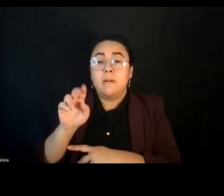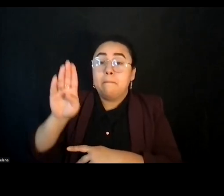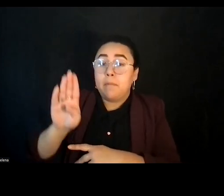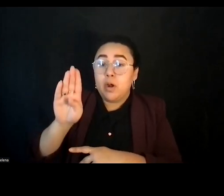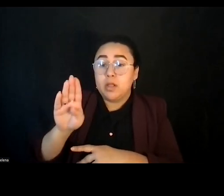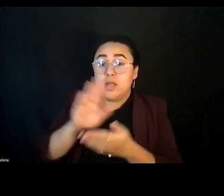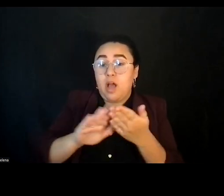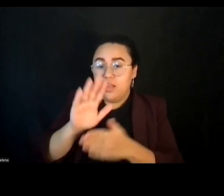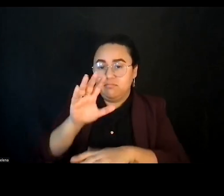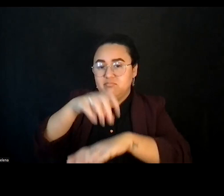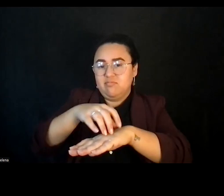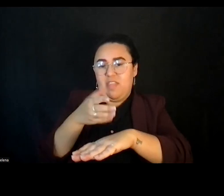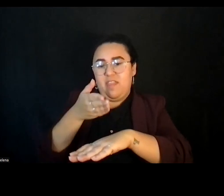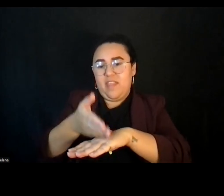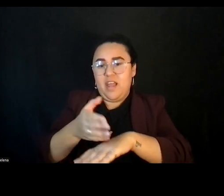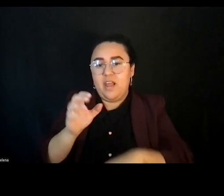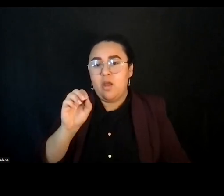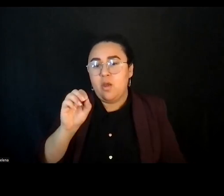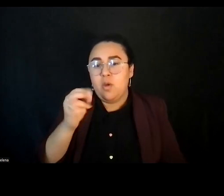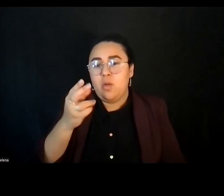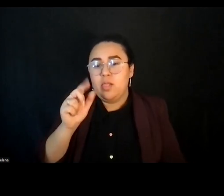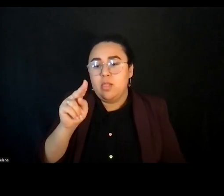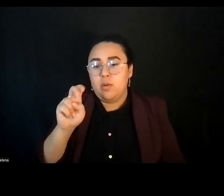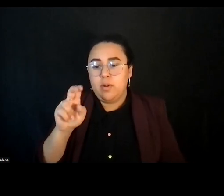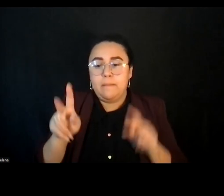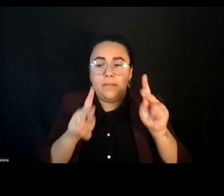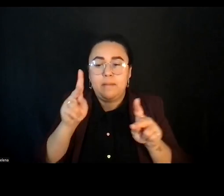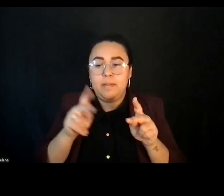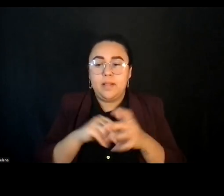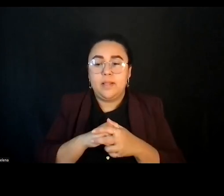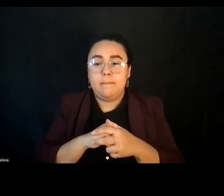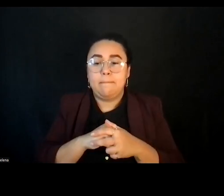And if you'd like to name the place that you call home, please do.